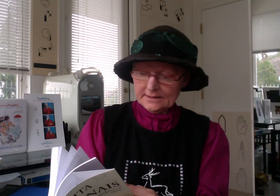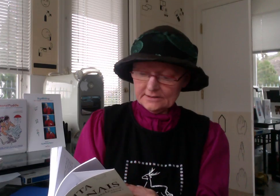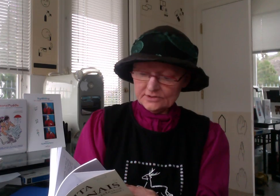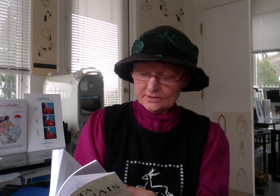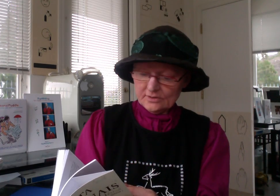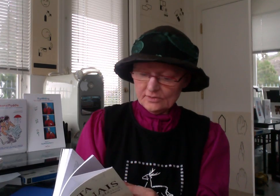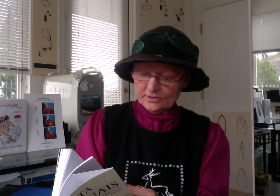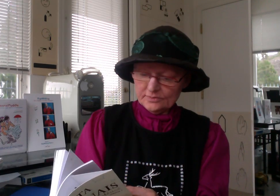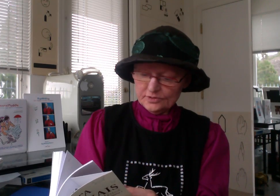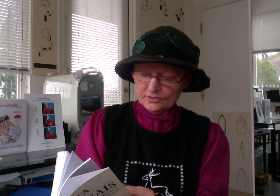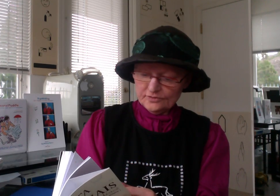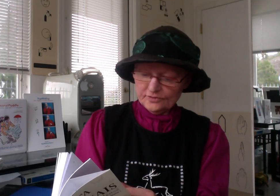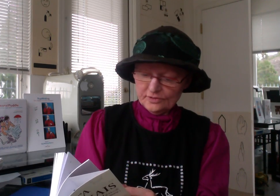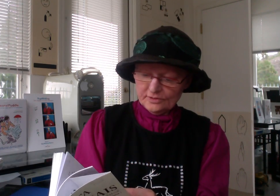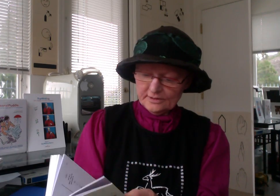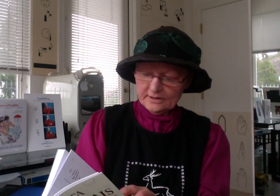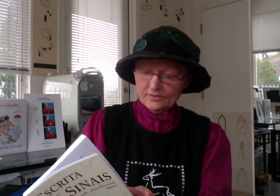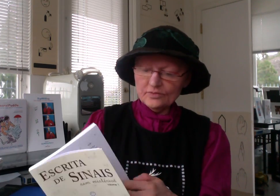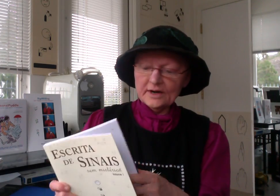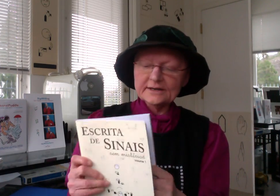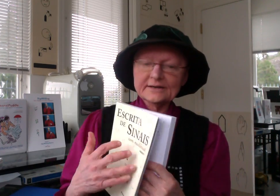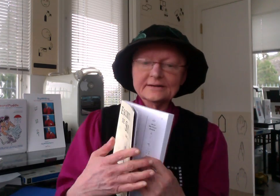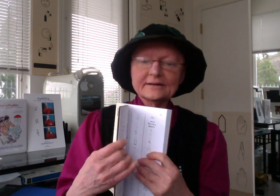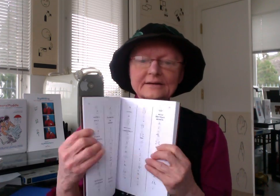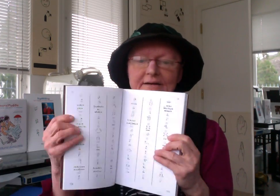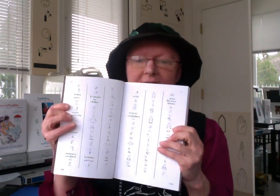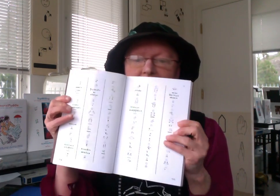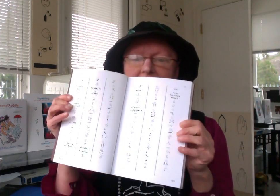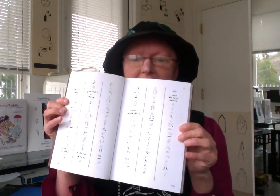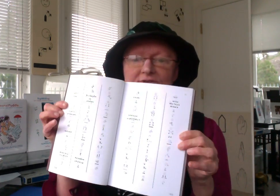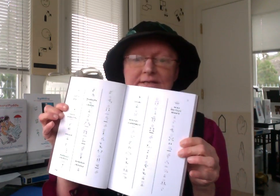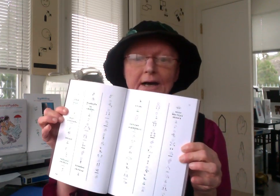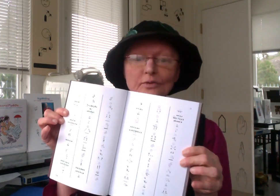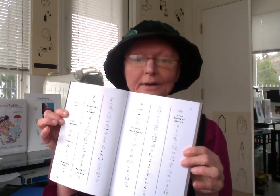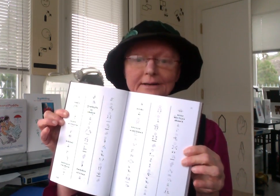the beautiful writing of SignWriting